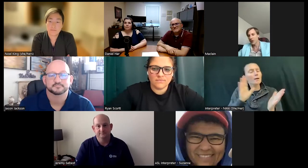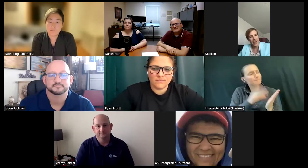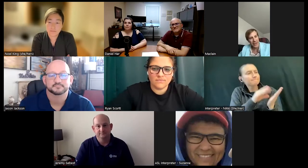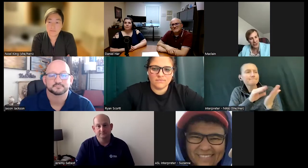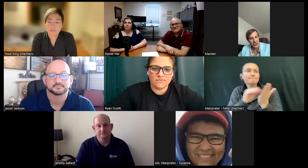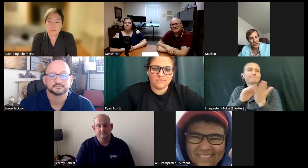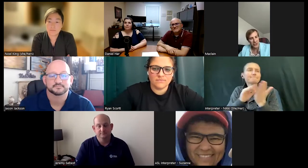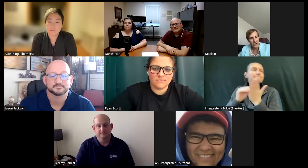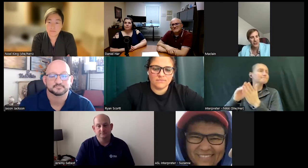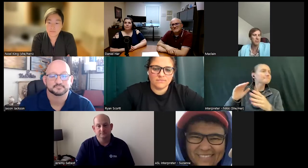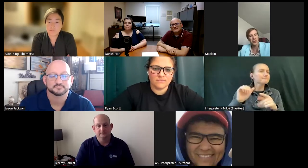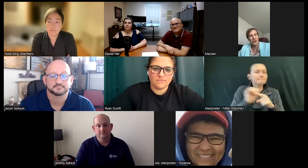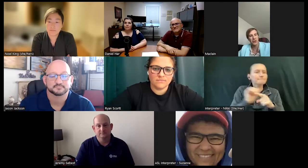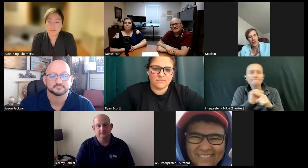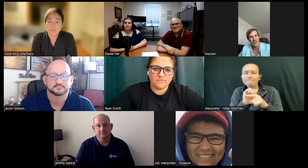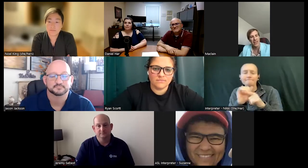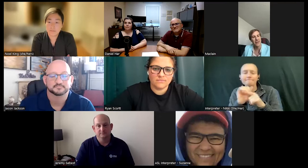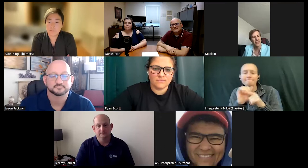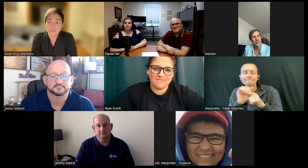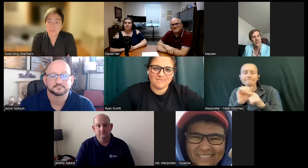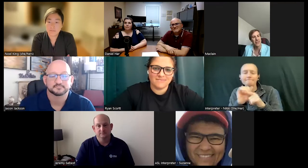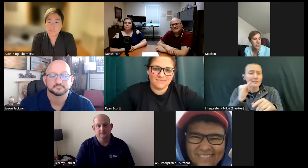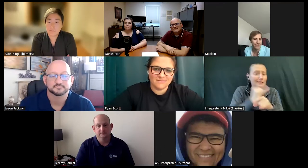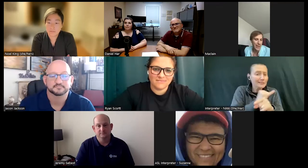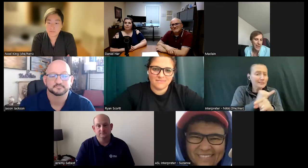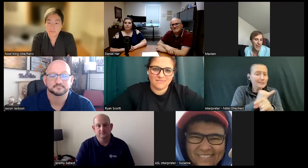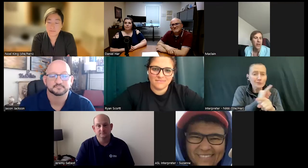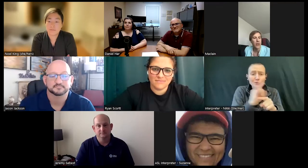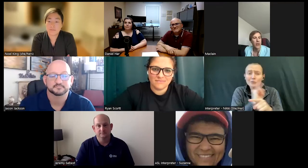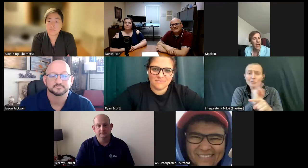all the agents who broke all the talent so now people come to me so a lot of